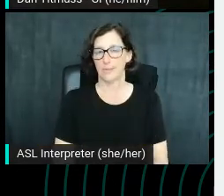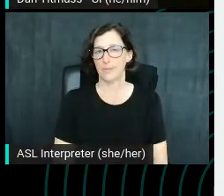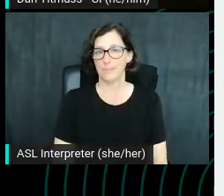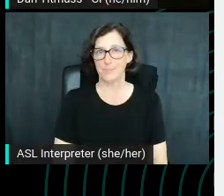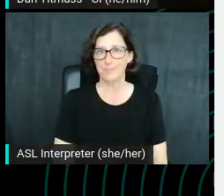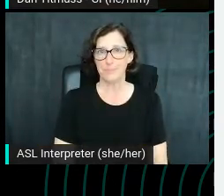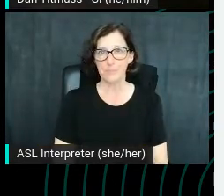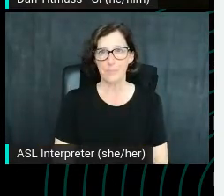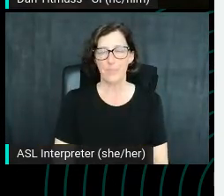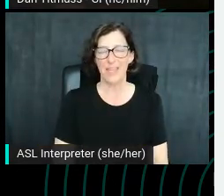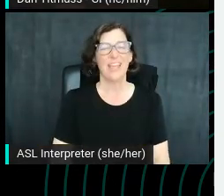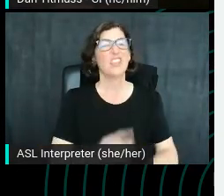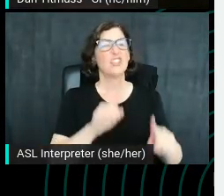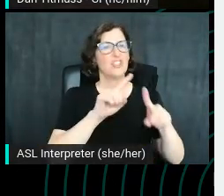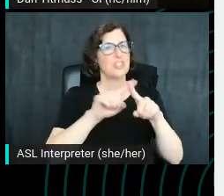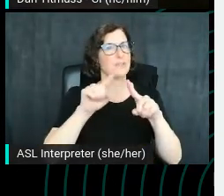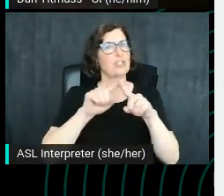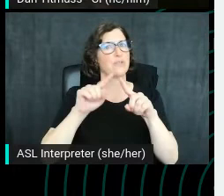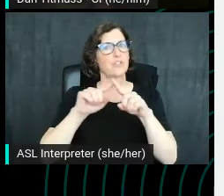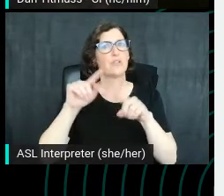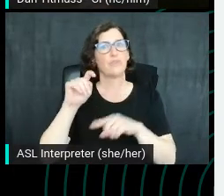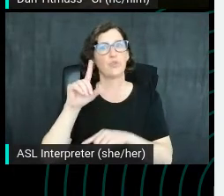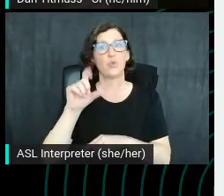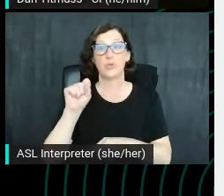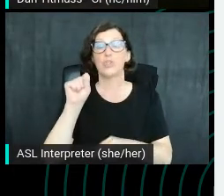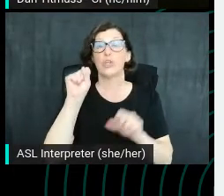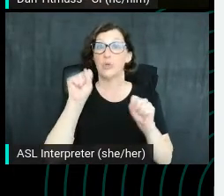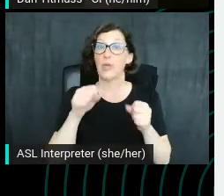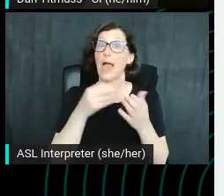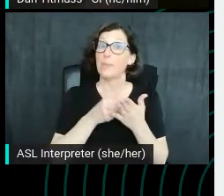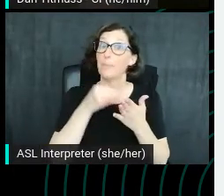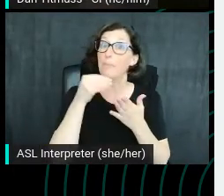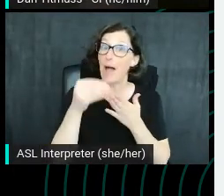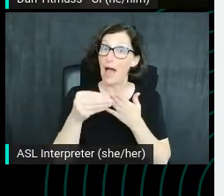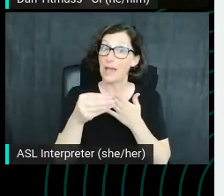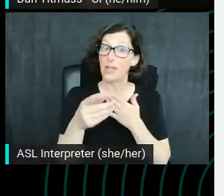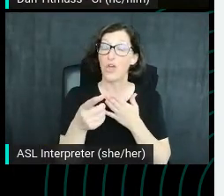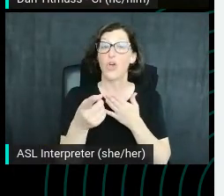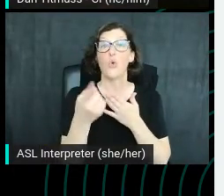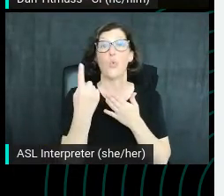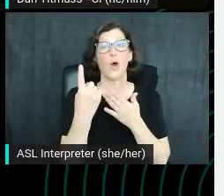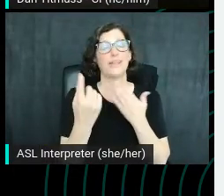They're a bunch of tools that you can pay for it to make this happen. One of the one of them is super easy and super free.